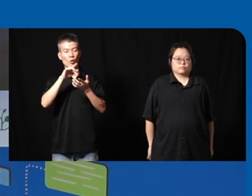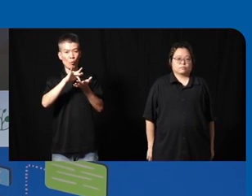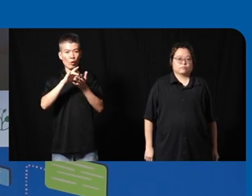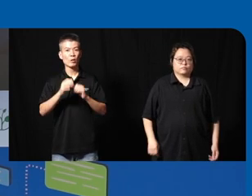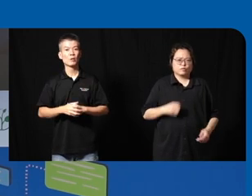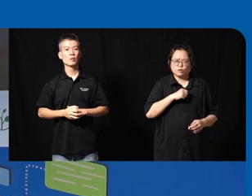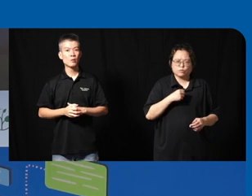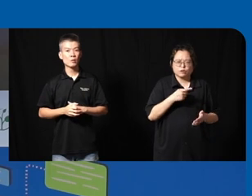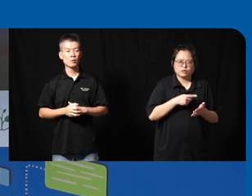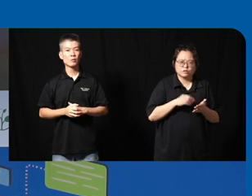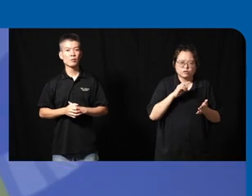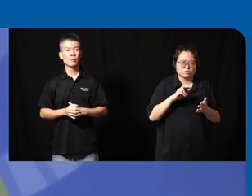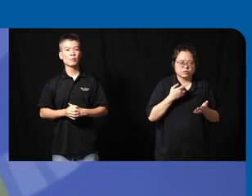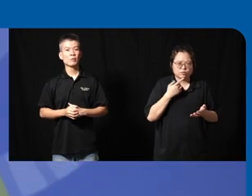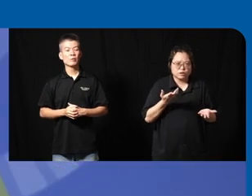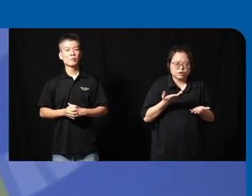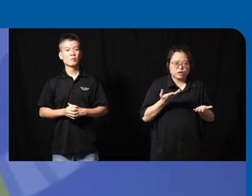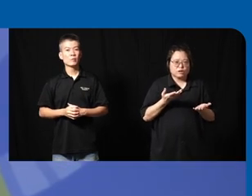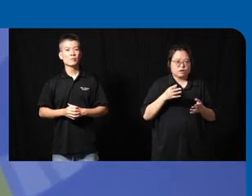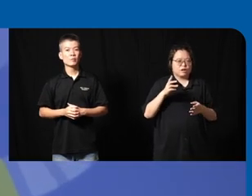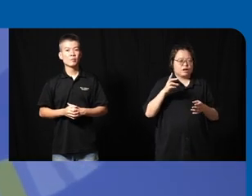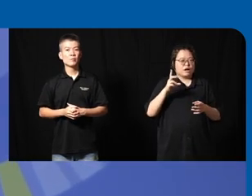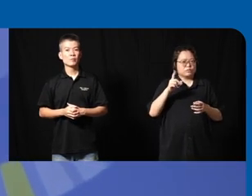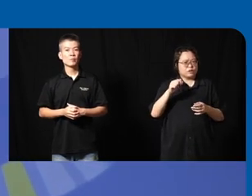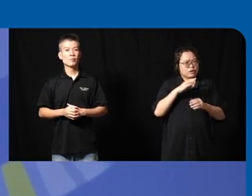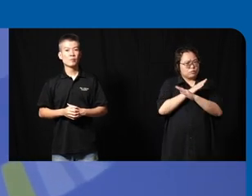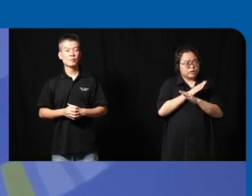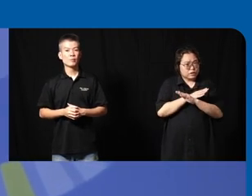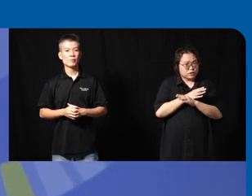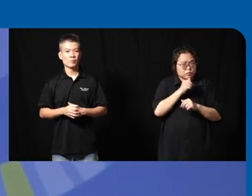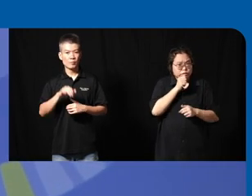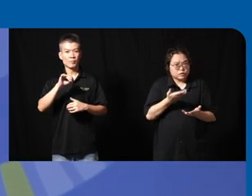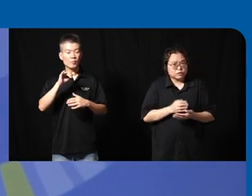sorry what you're saying is data protection and privacy something like that is there I think there